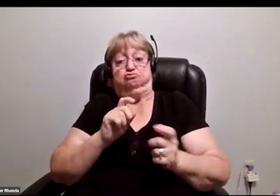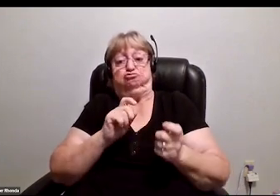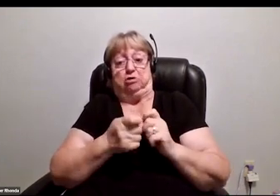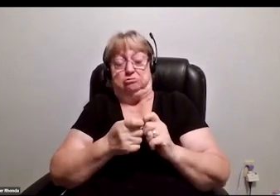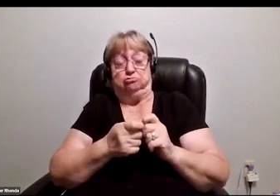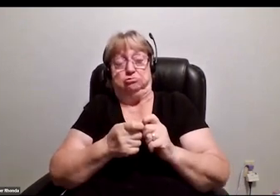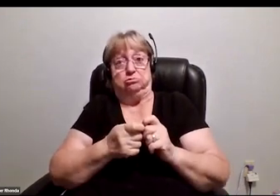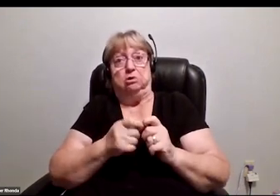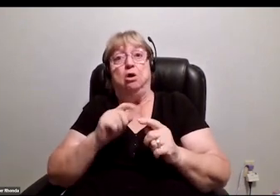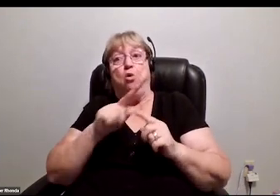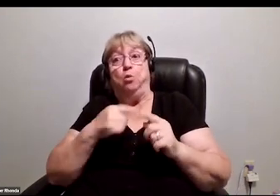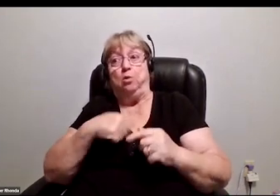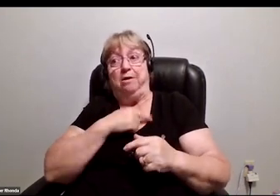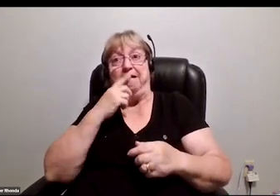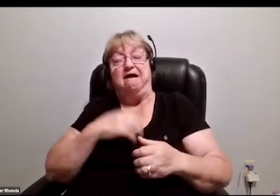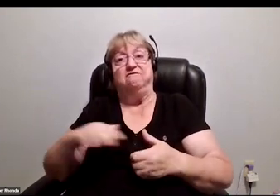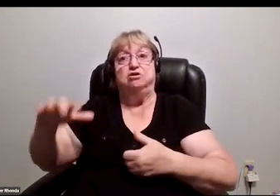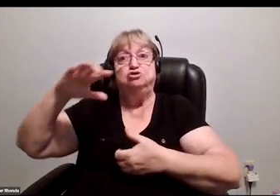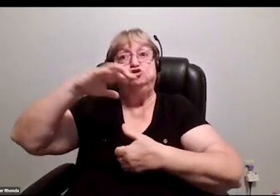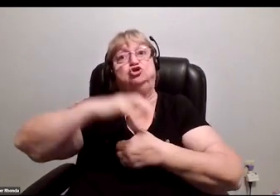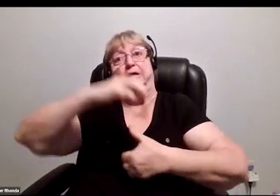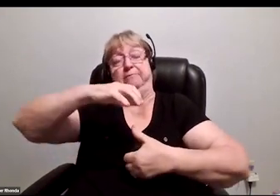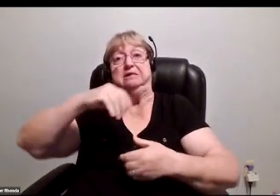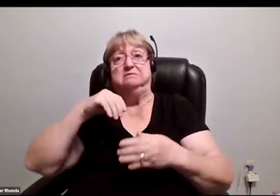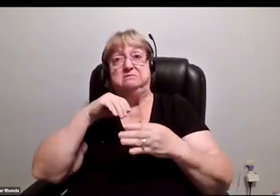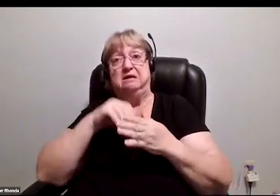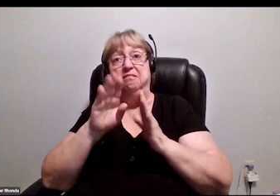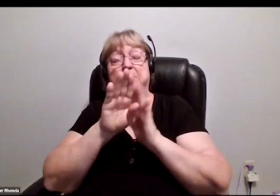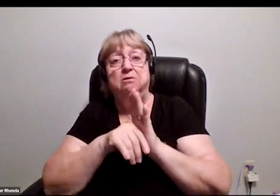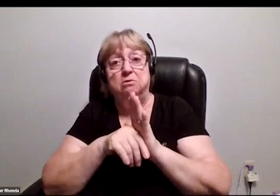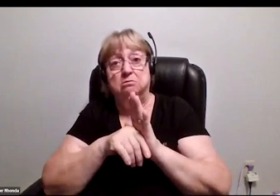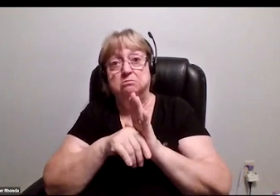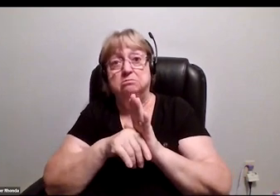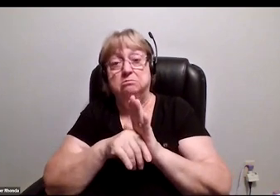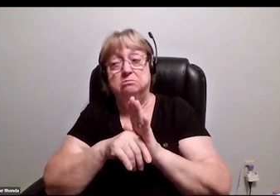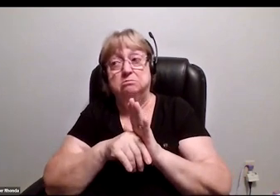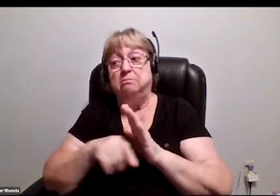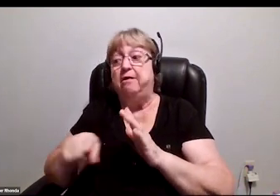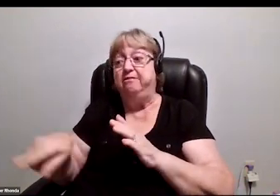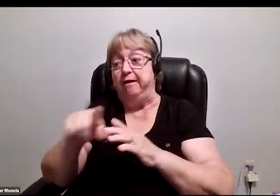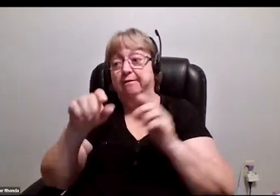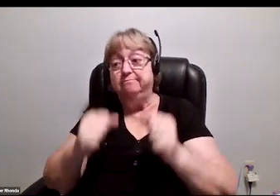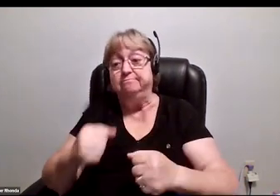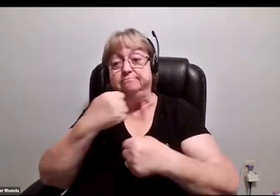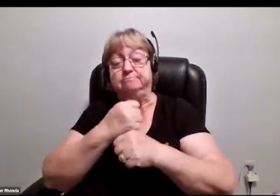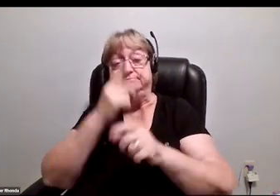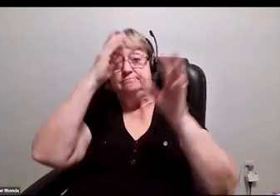It's really when we have champions in the background that have decision-making authority